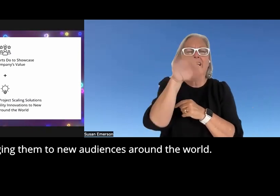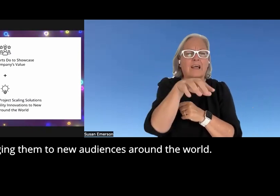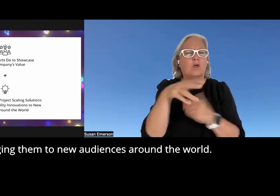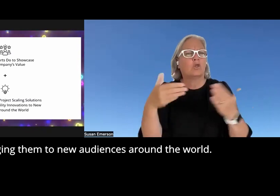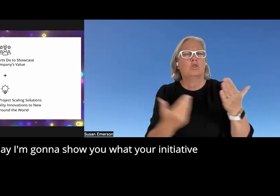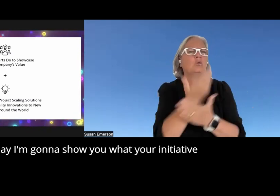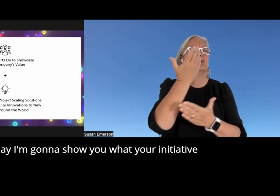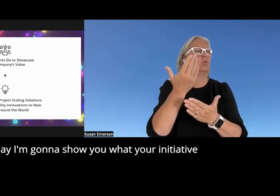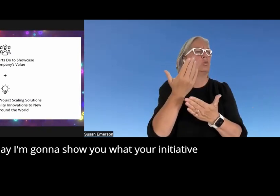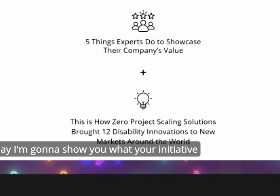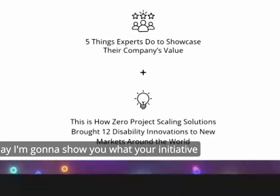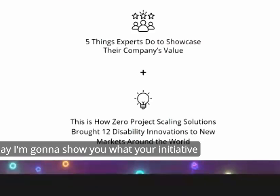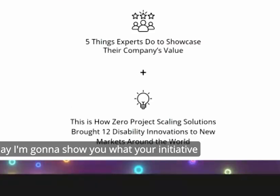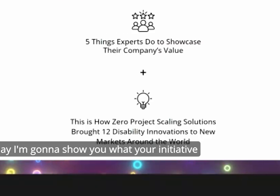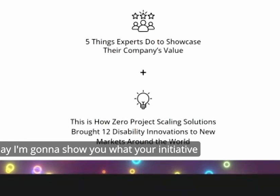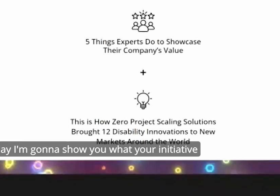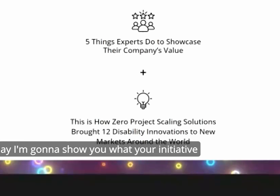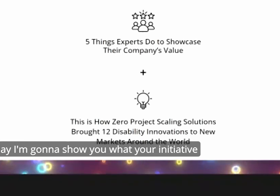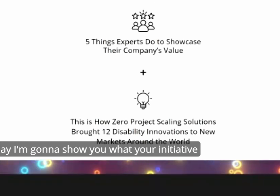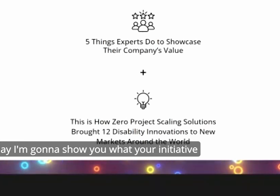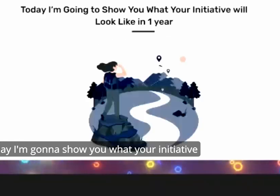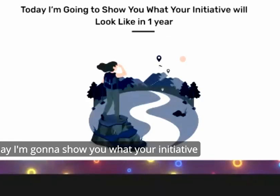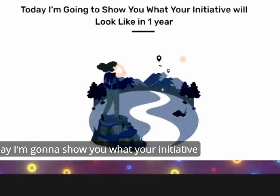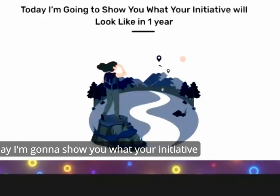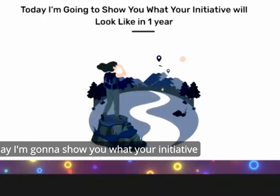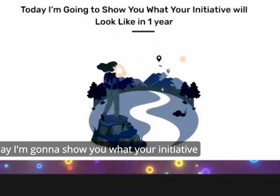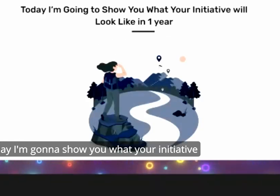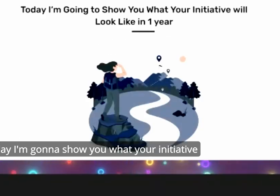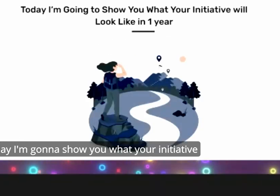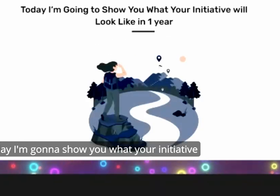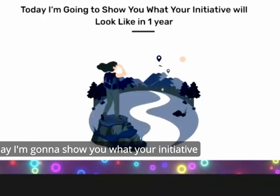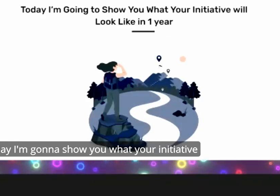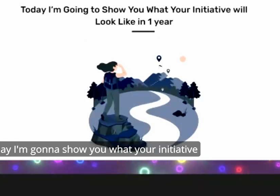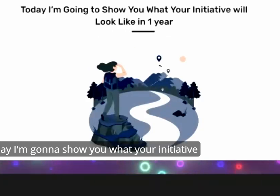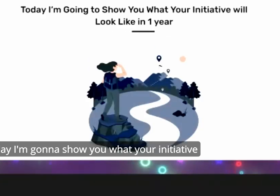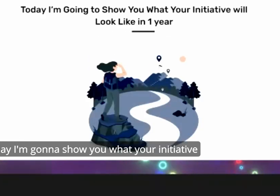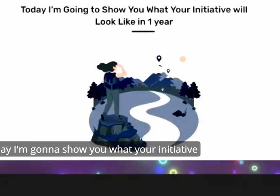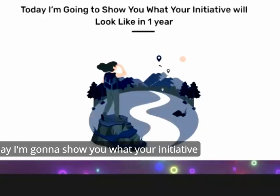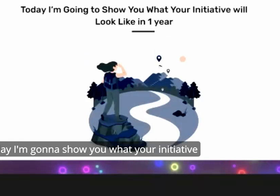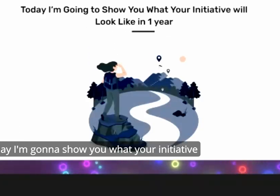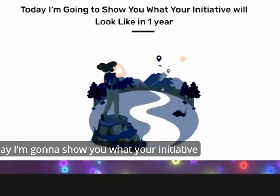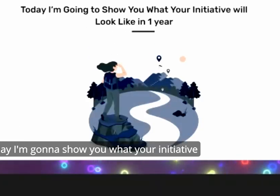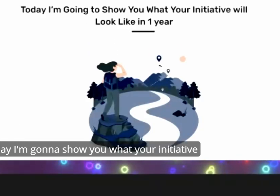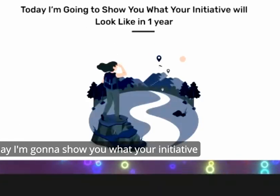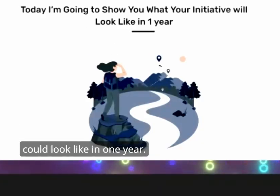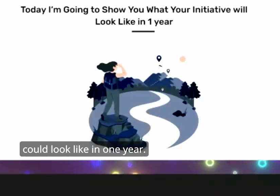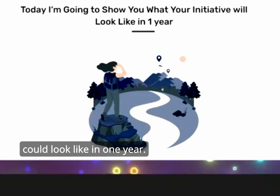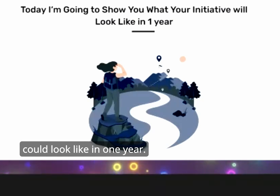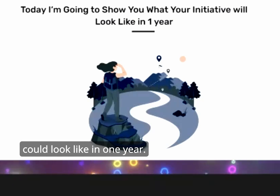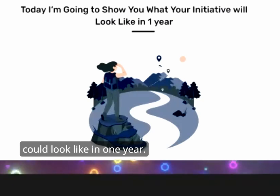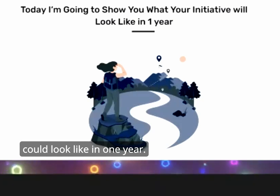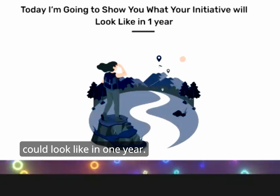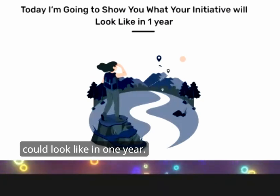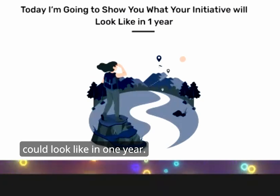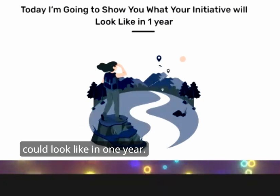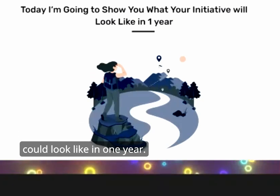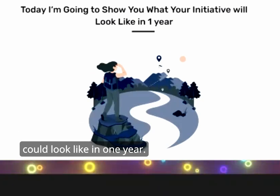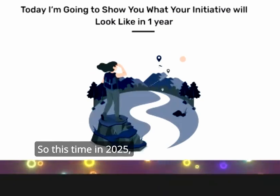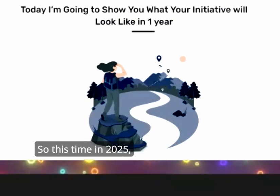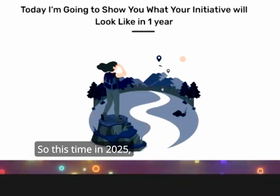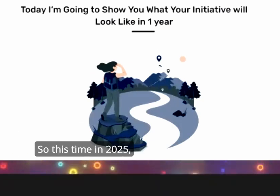world so today I'm going to show you what your initiative could look like in one year so this